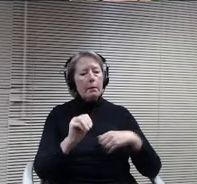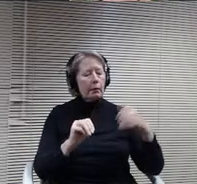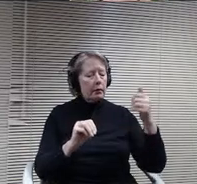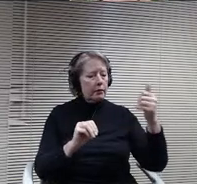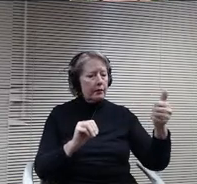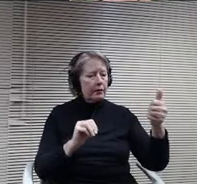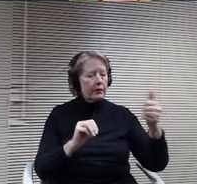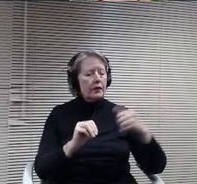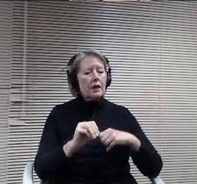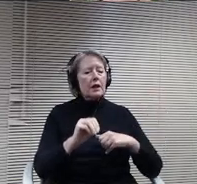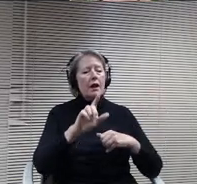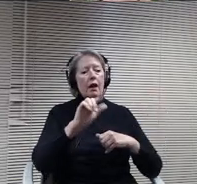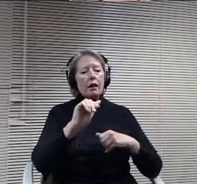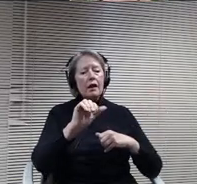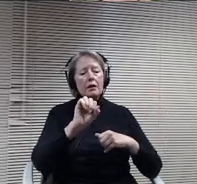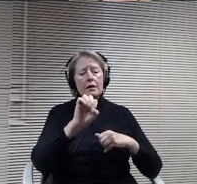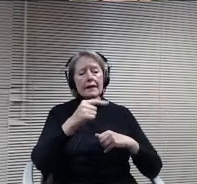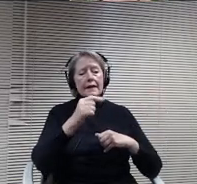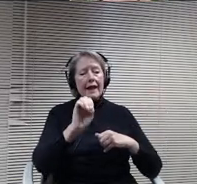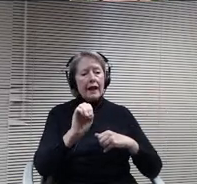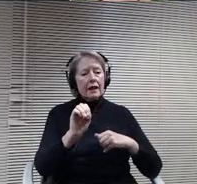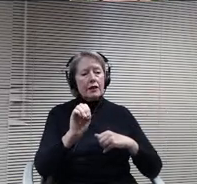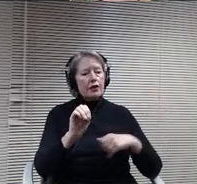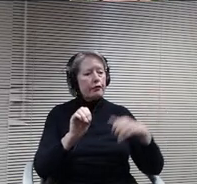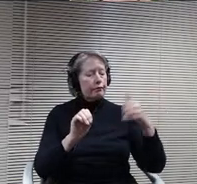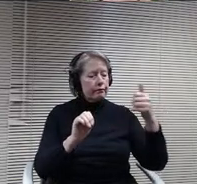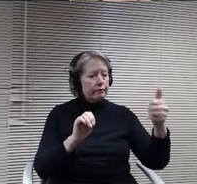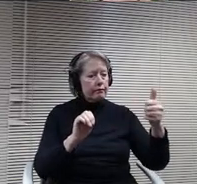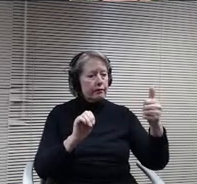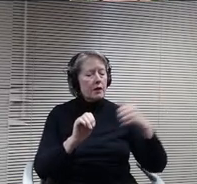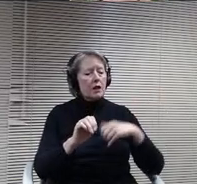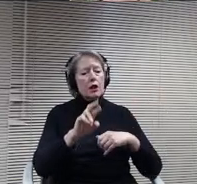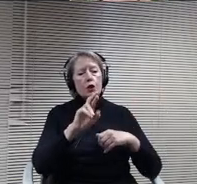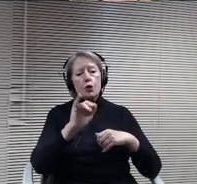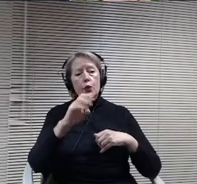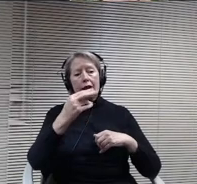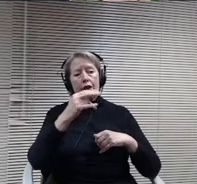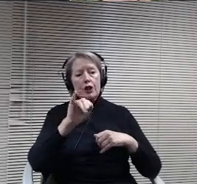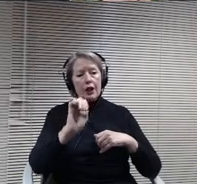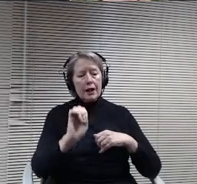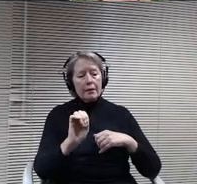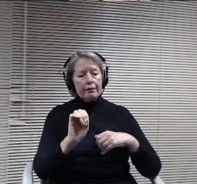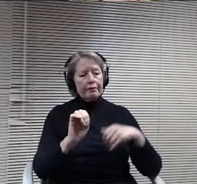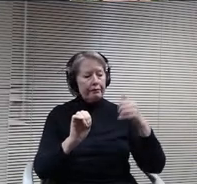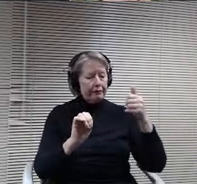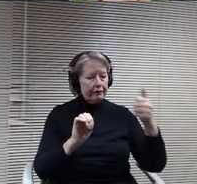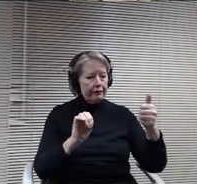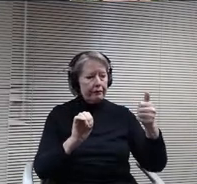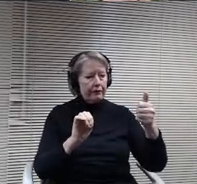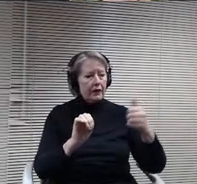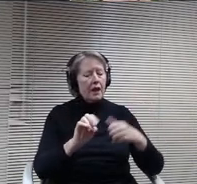I I board Member Vitaly I board Member Wagner.